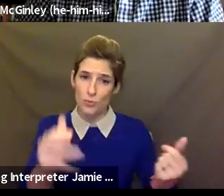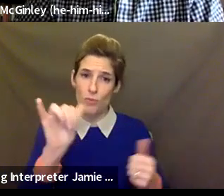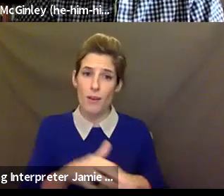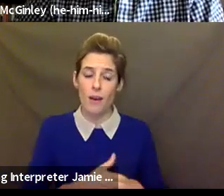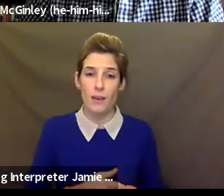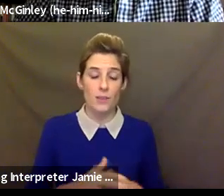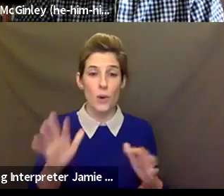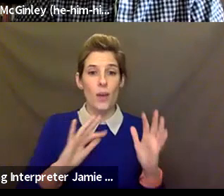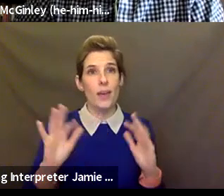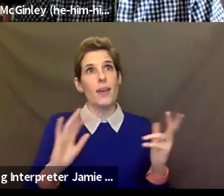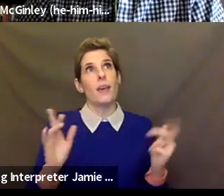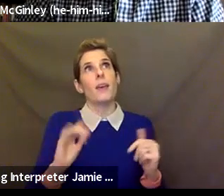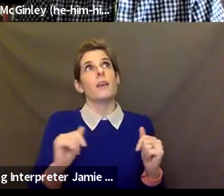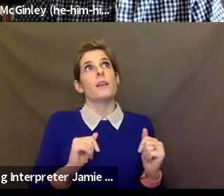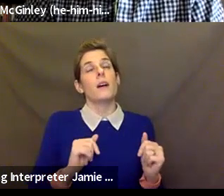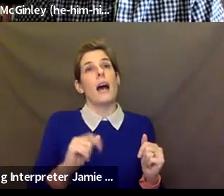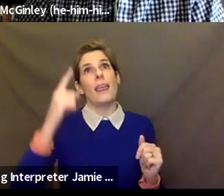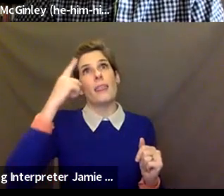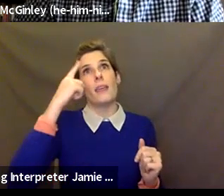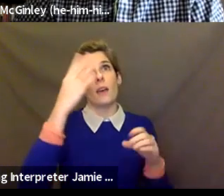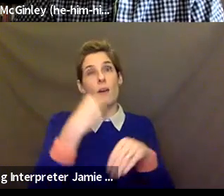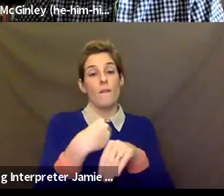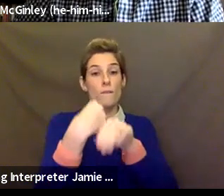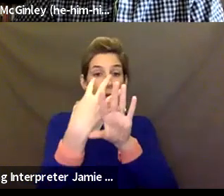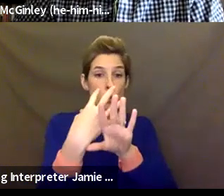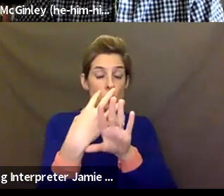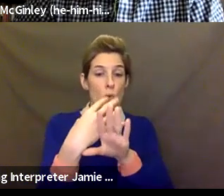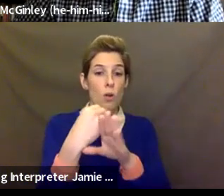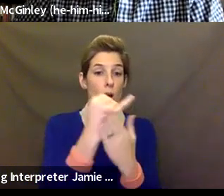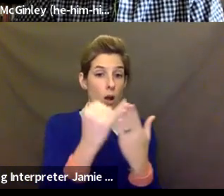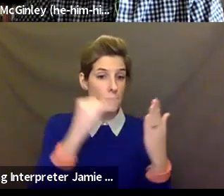arts education is here w th us to stay for a while, p